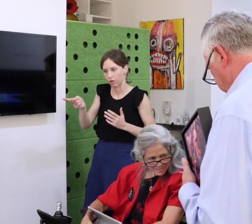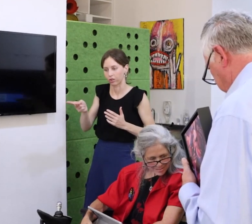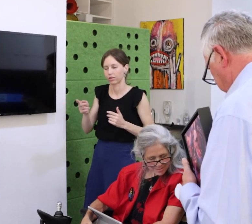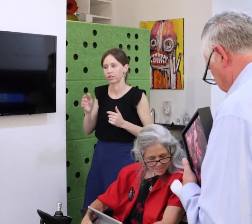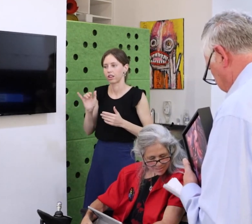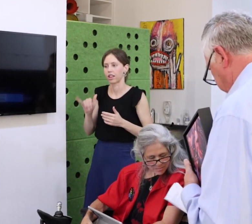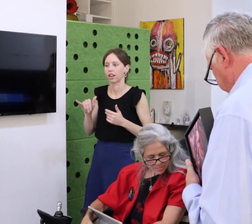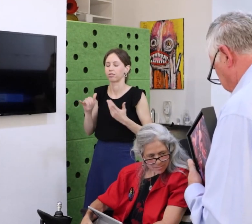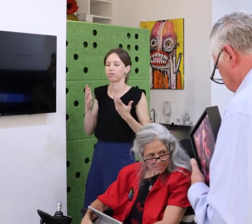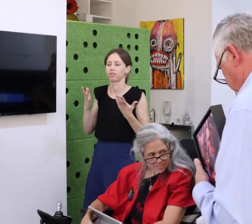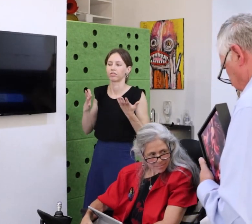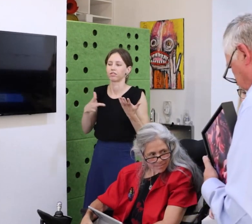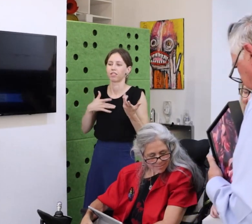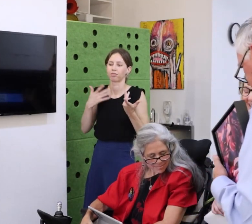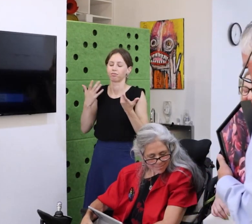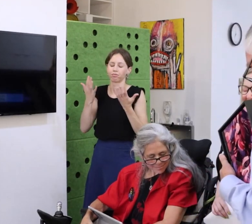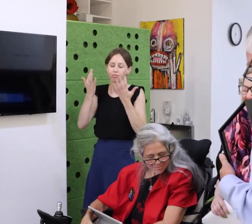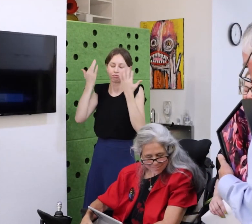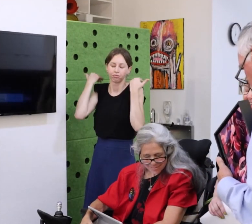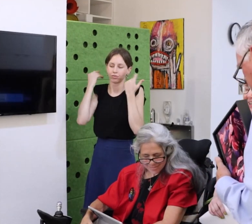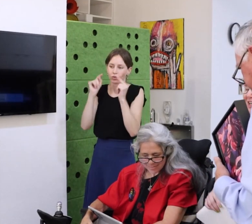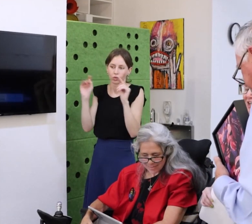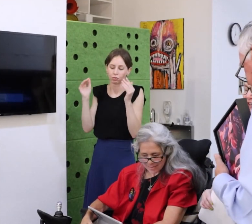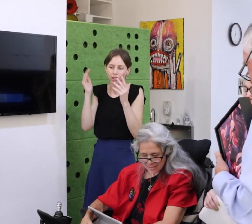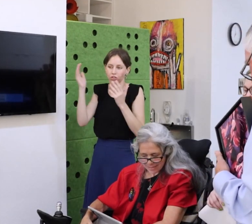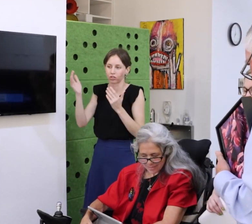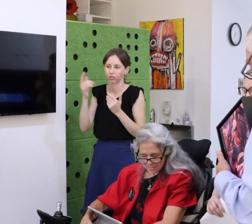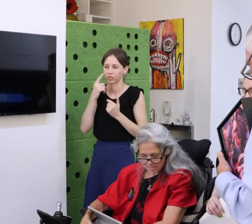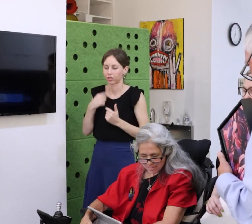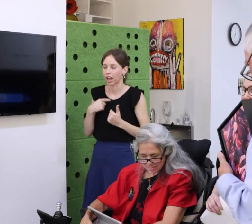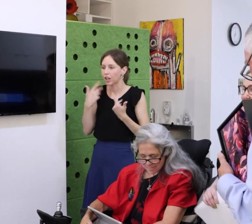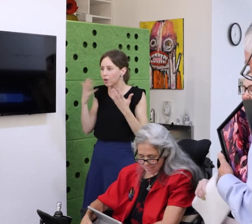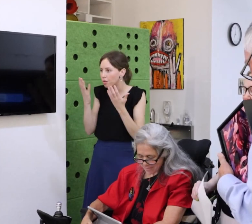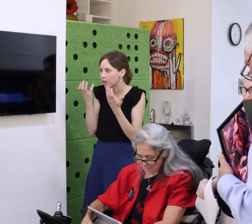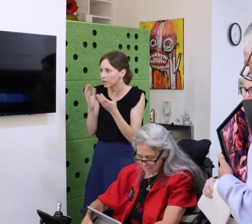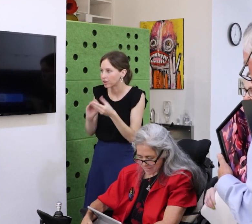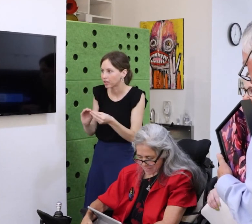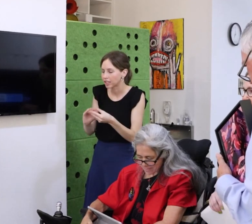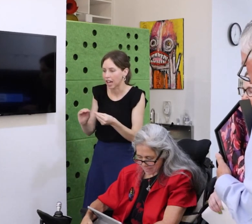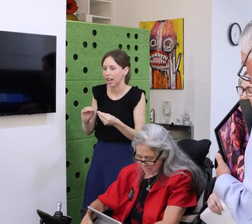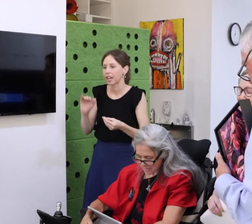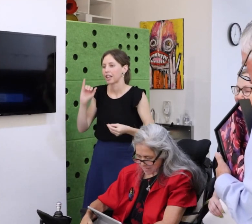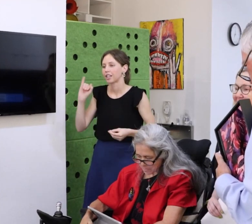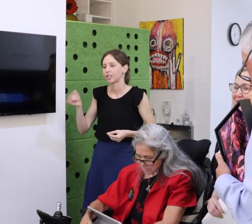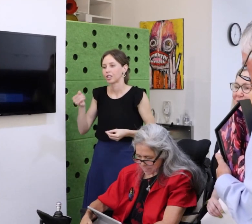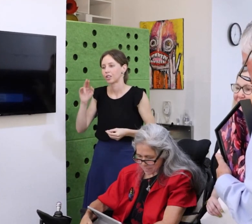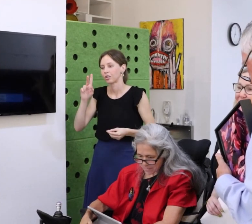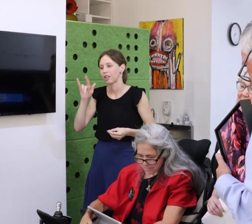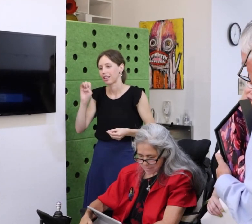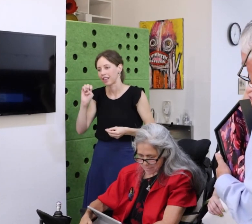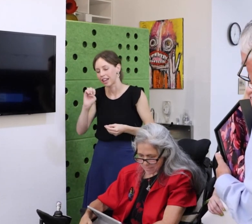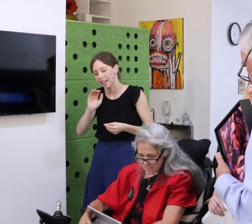and working with individuals with intellectual and developmental disabilities, I still had something to learn